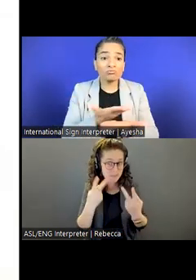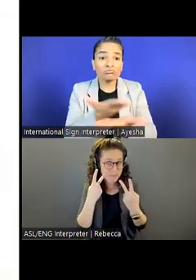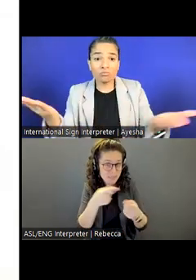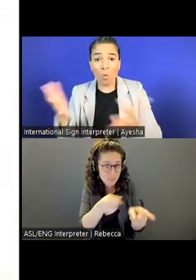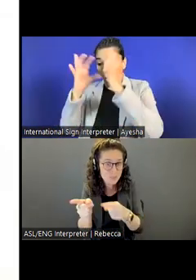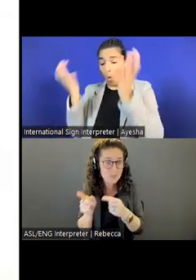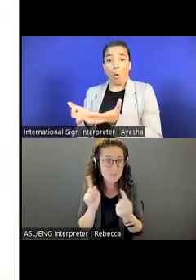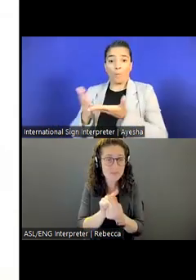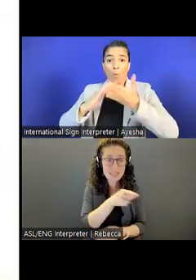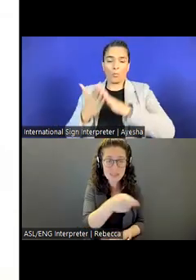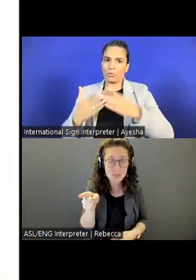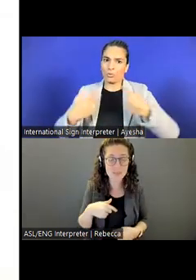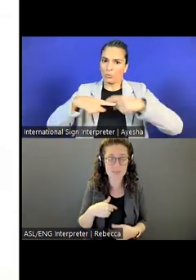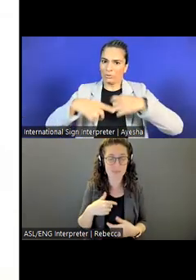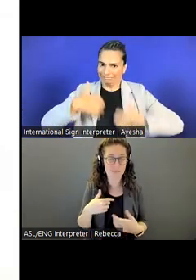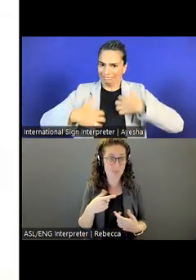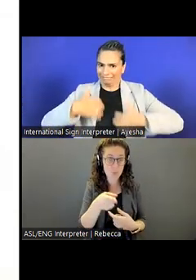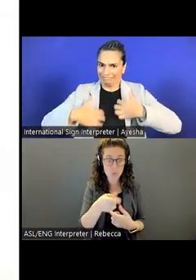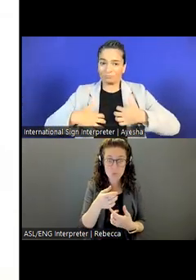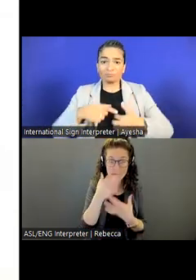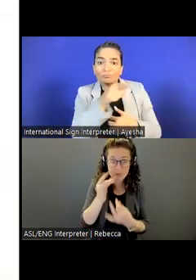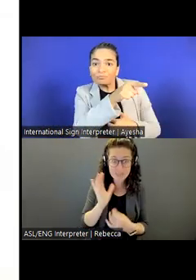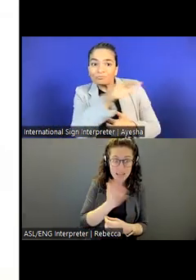We appreciate any interest you have in the organization.